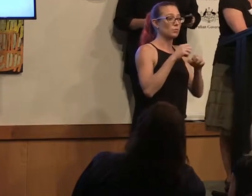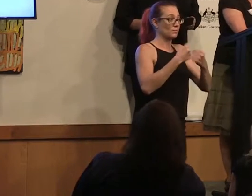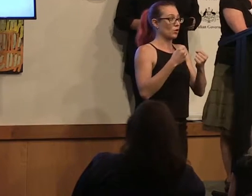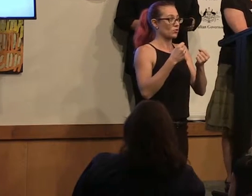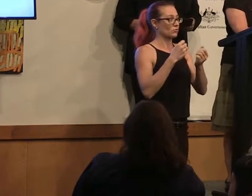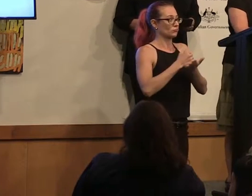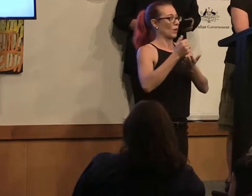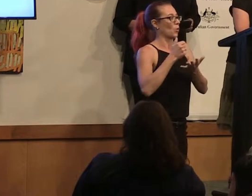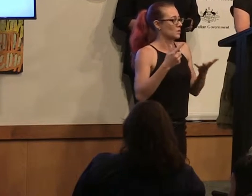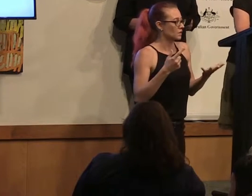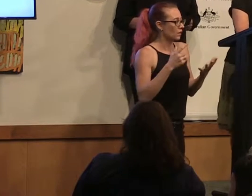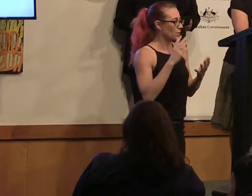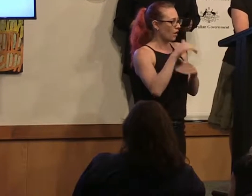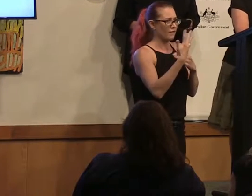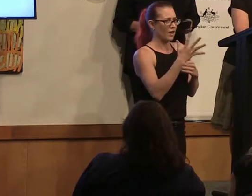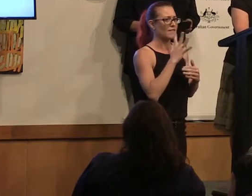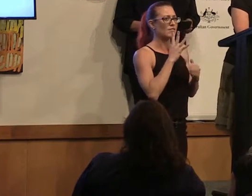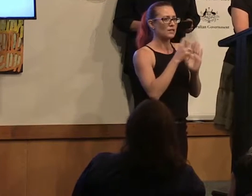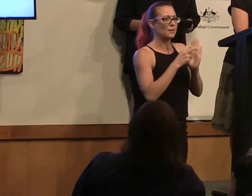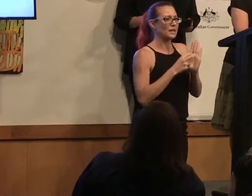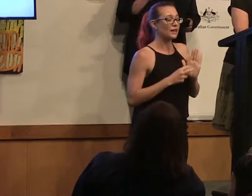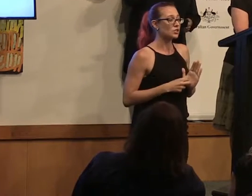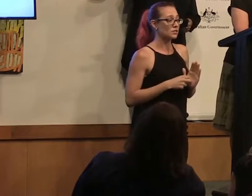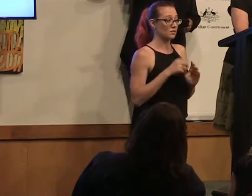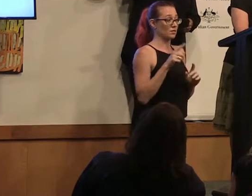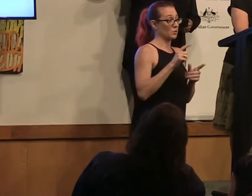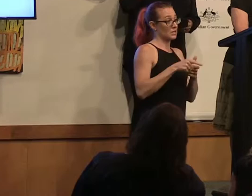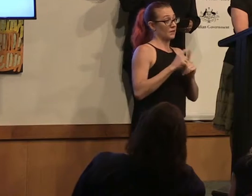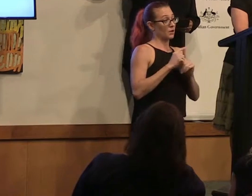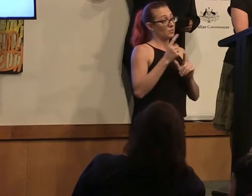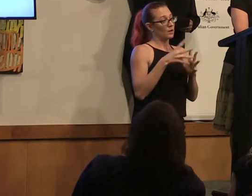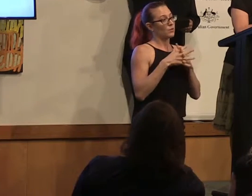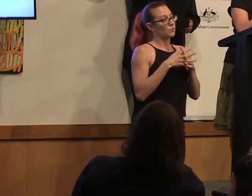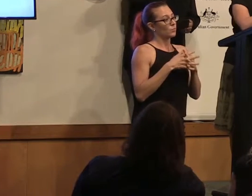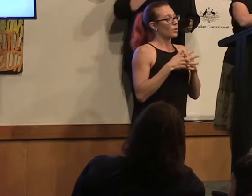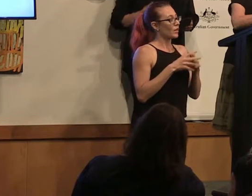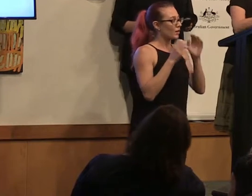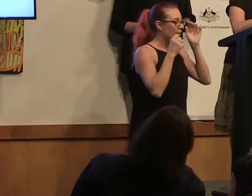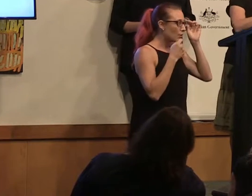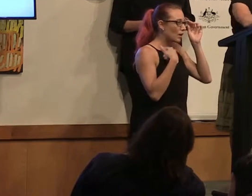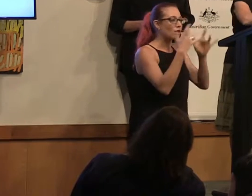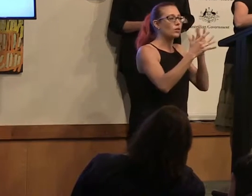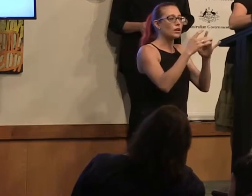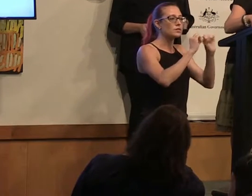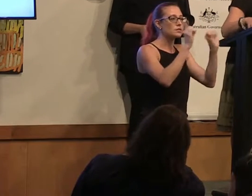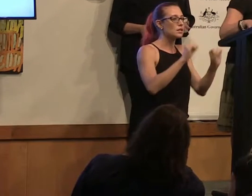500 applications, which was difficult but worth it and remember we have an online system so you can see who's